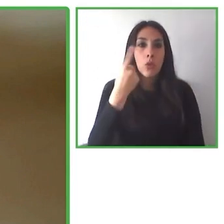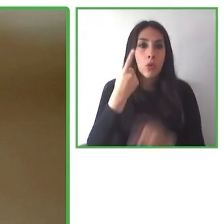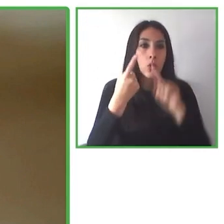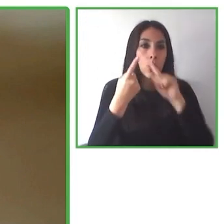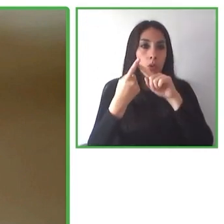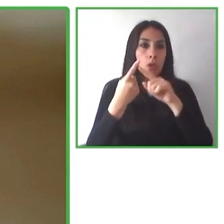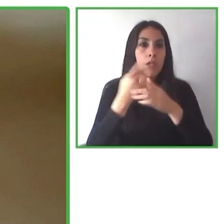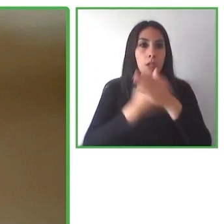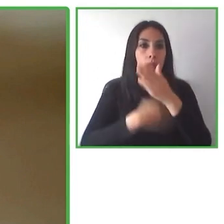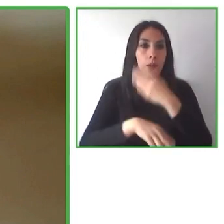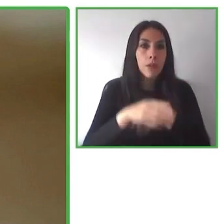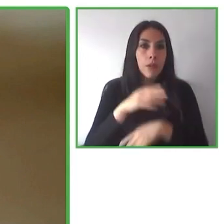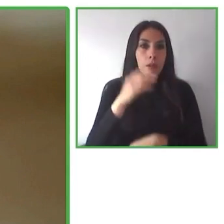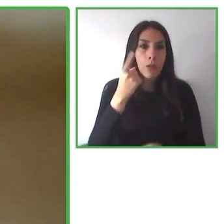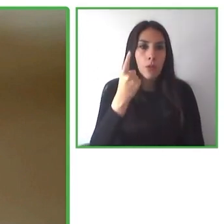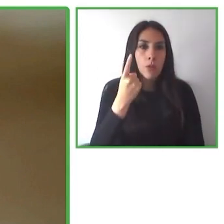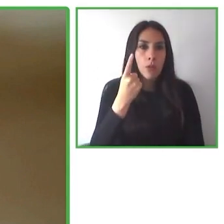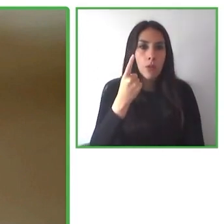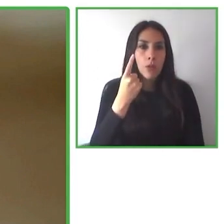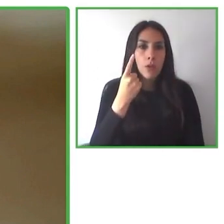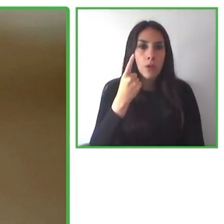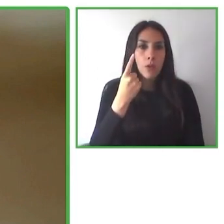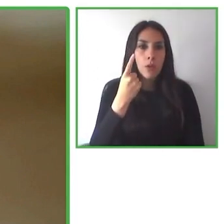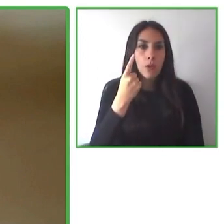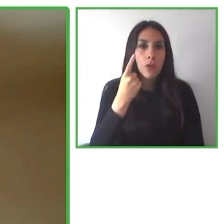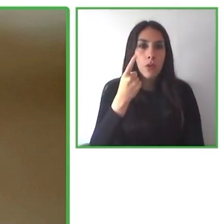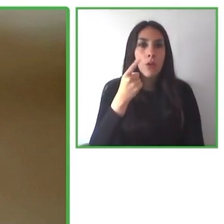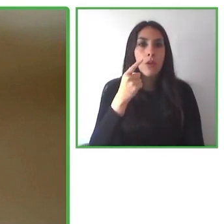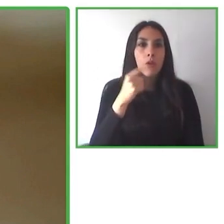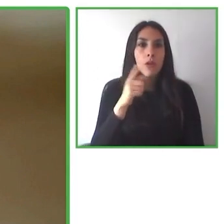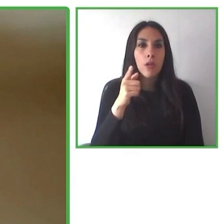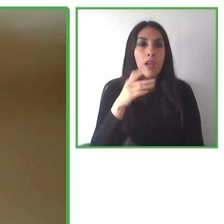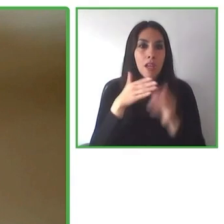Has won a prize for women leadership.